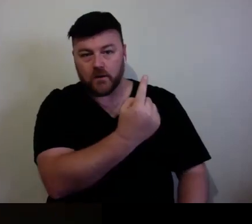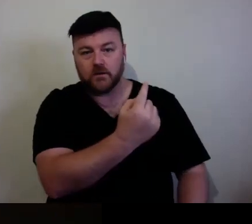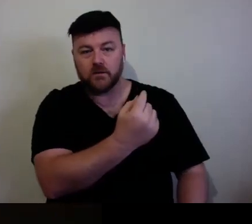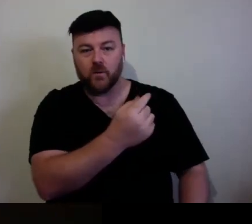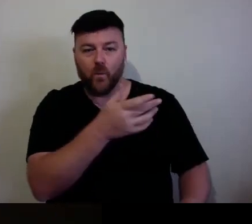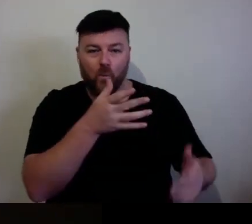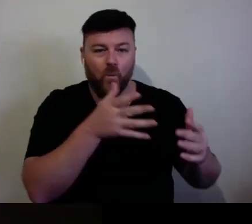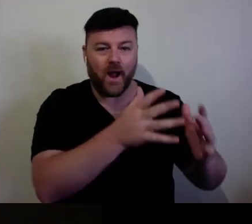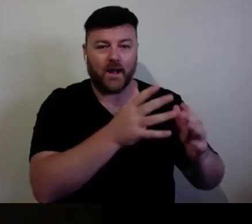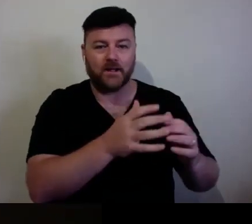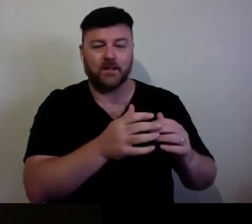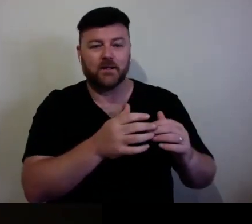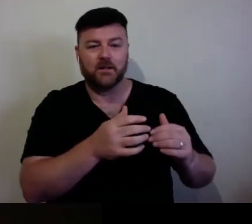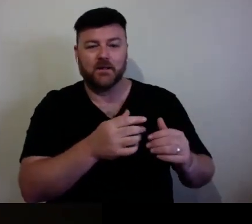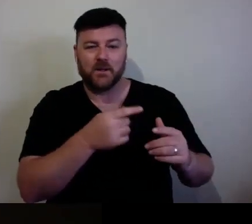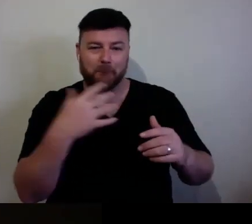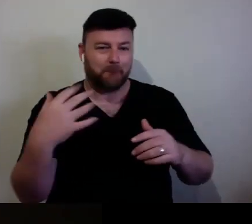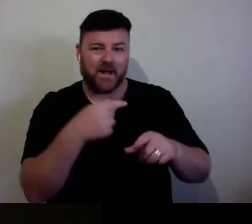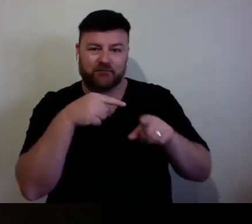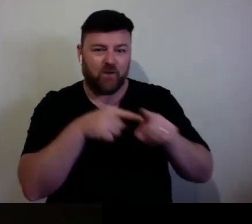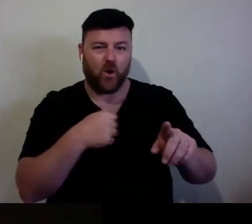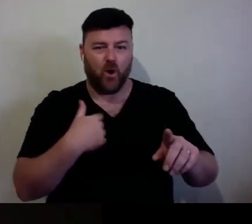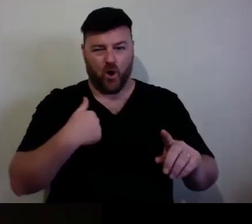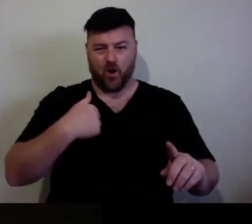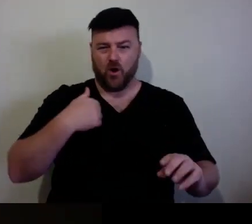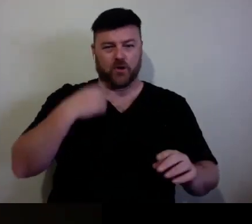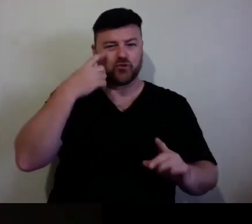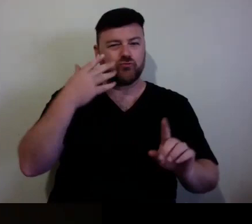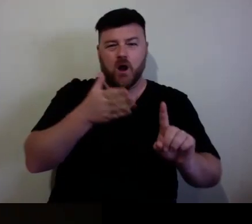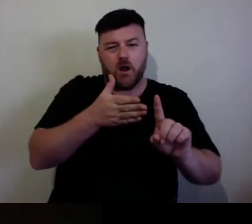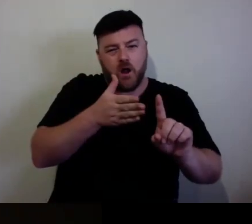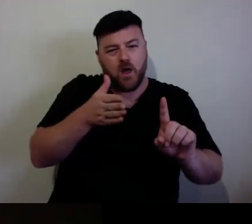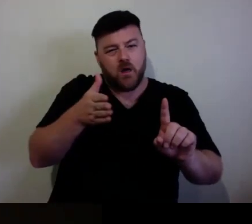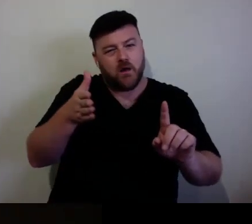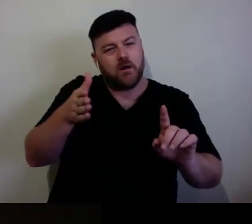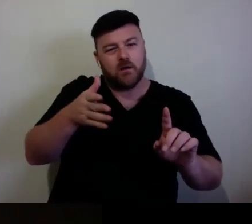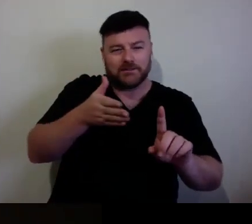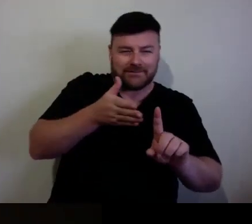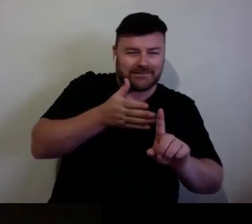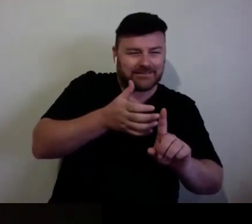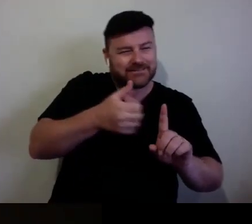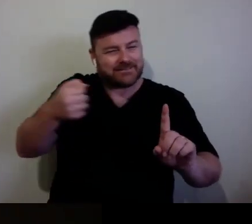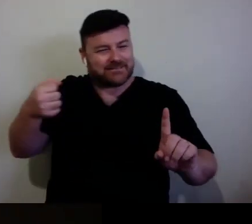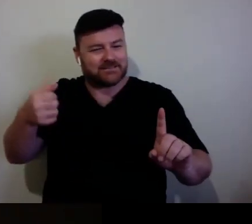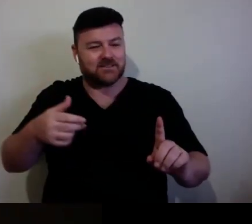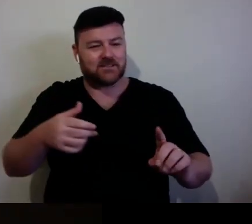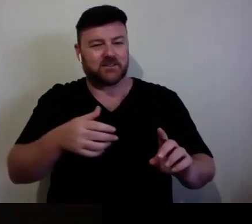dominant which of being, a mono culture, and the white able-bodied,